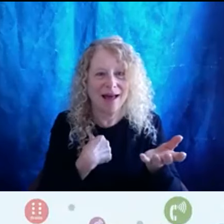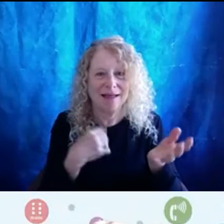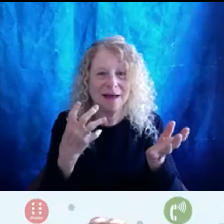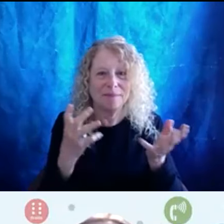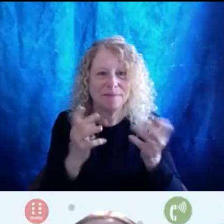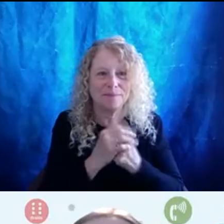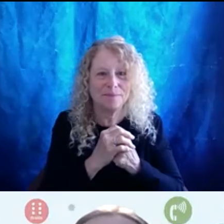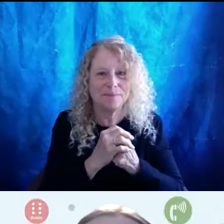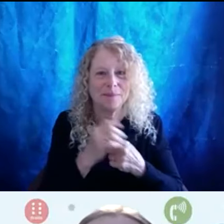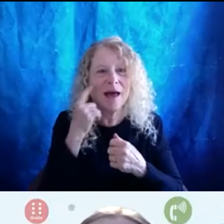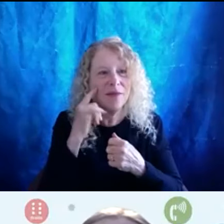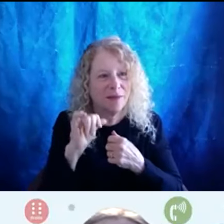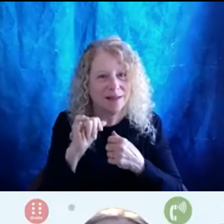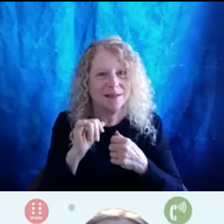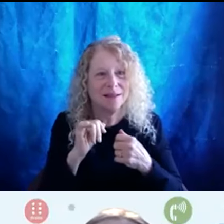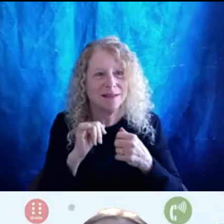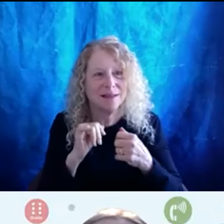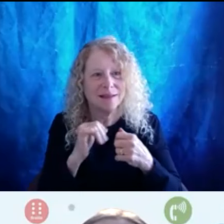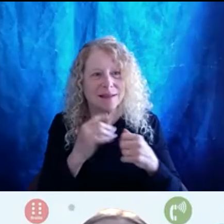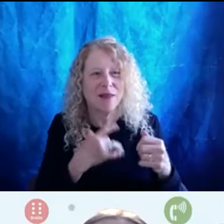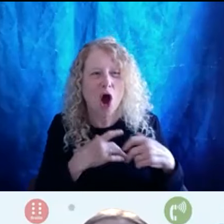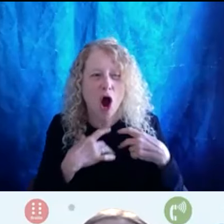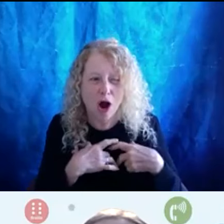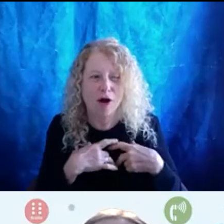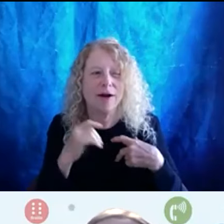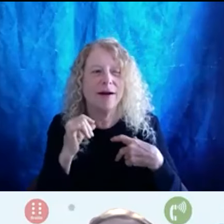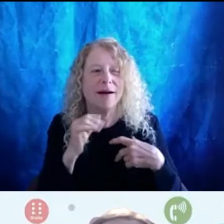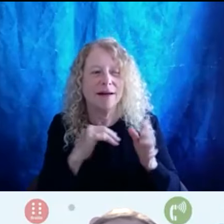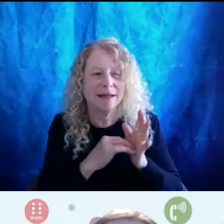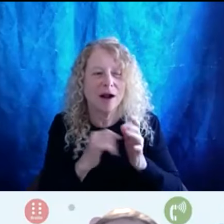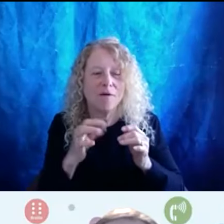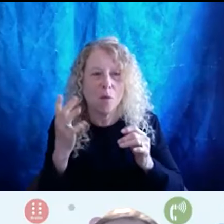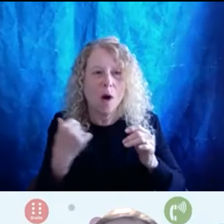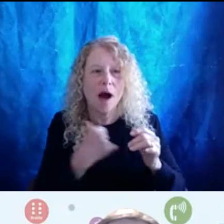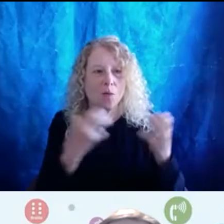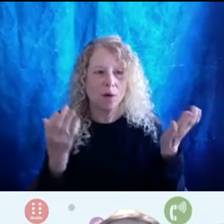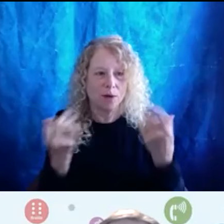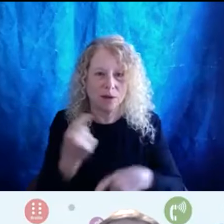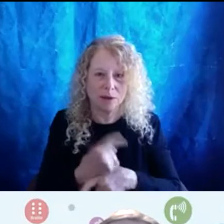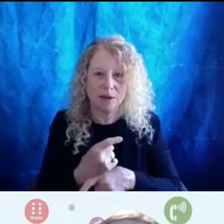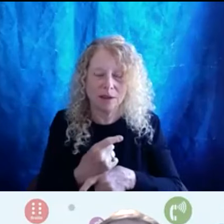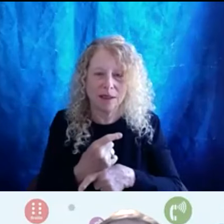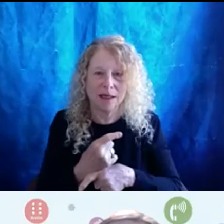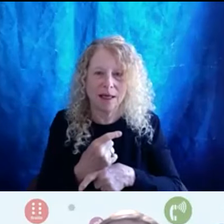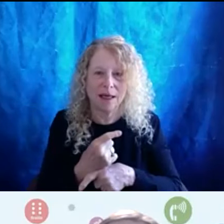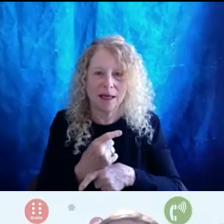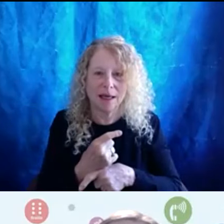I think that's the heart of of why we're here today in in terms of that